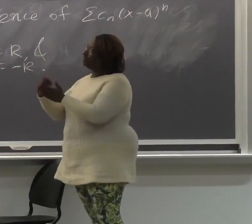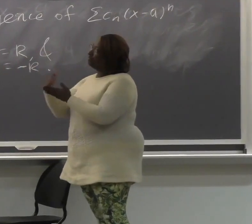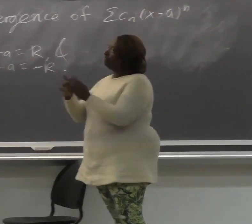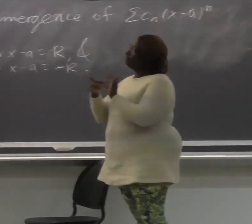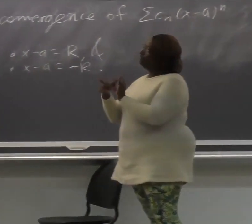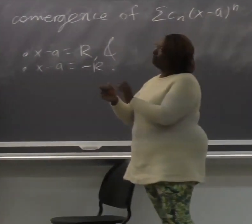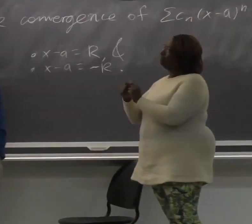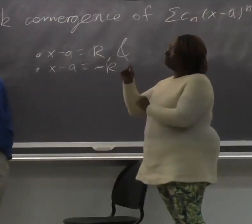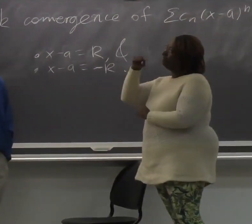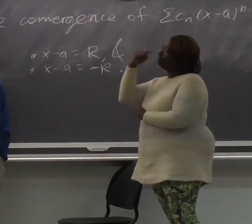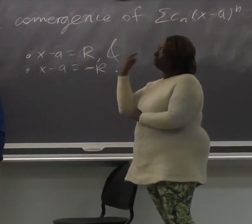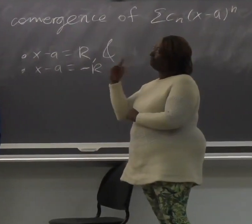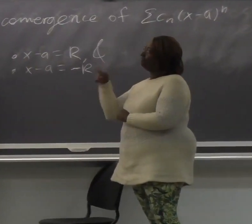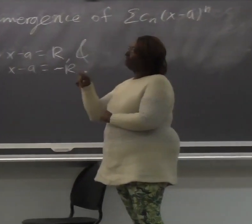And I was surprised to see that there